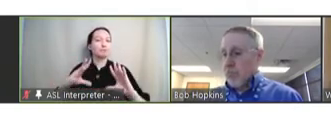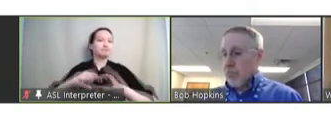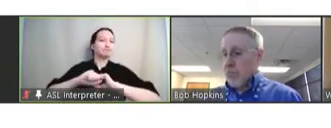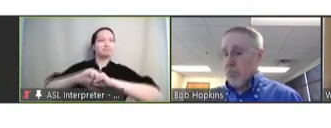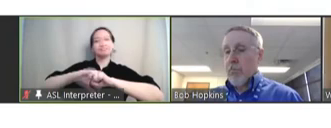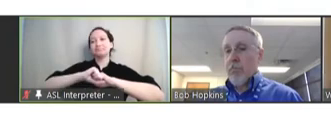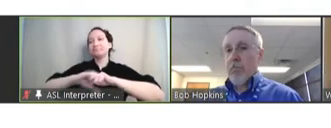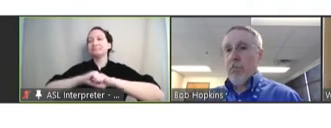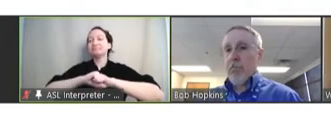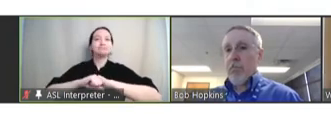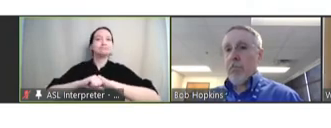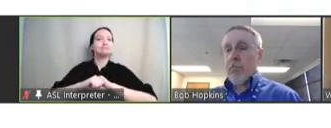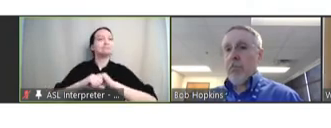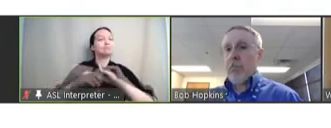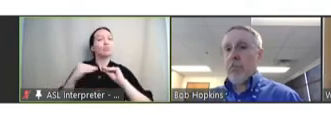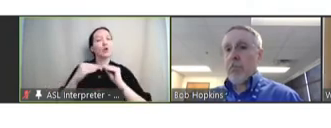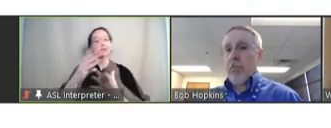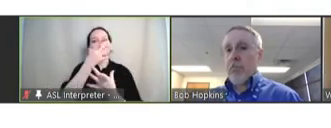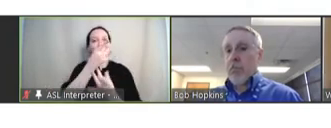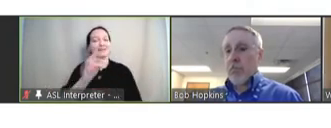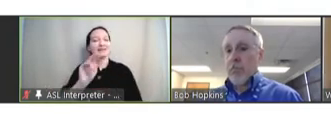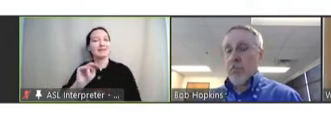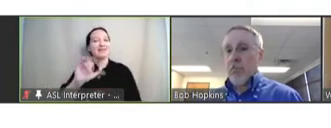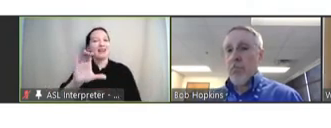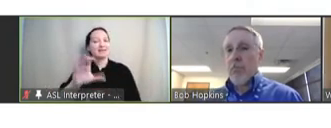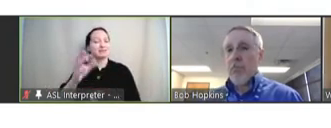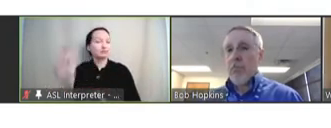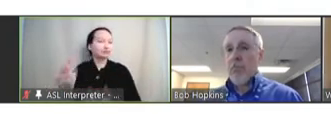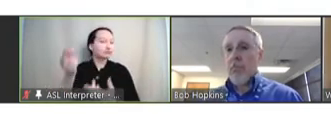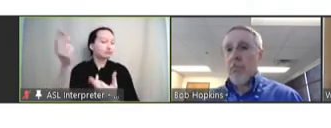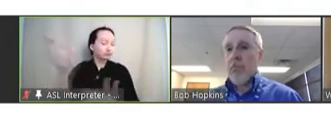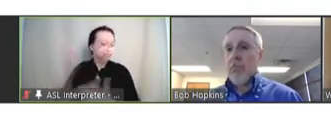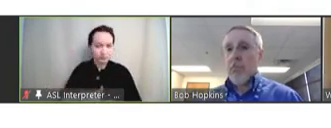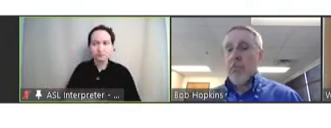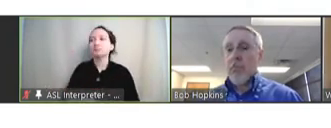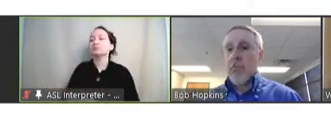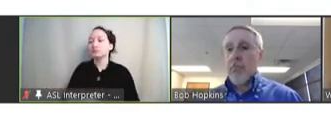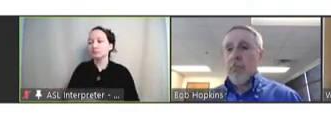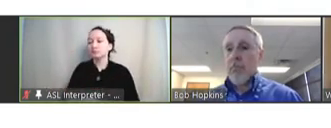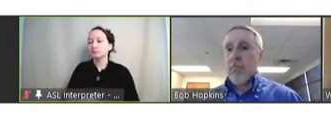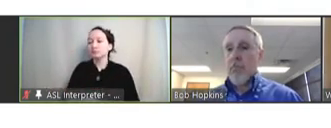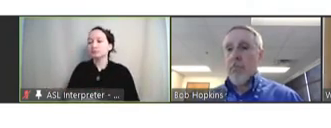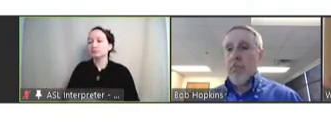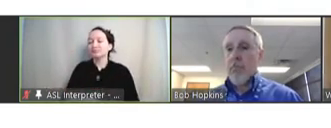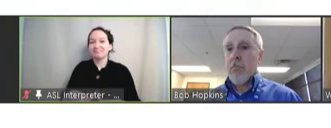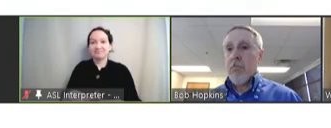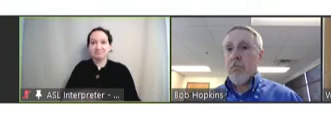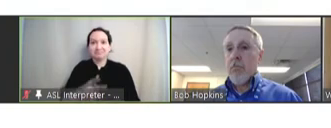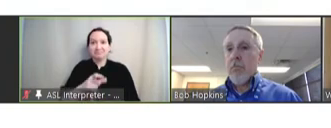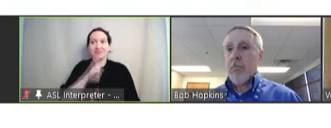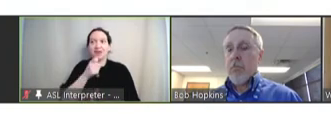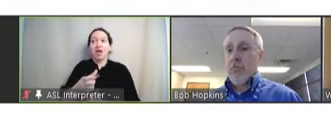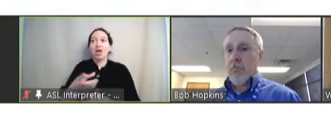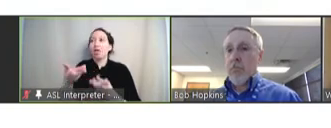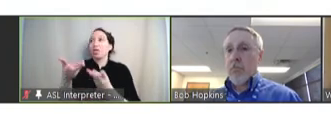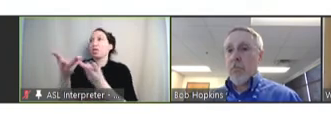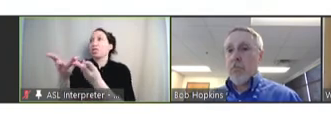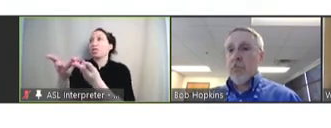greater interest from NVAC recommendations and that they just don't die in a -- in a